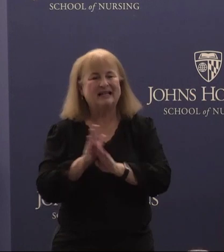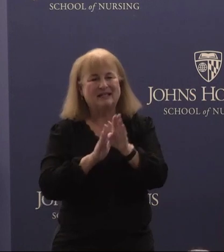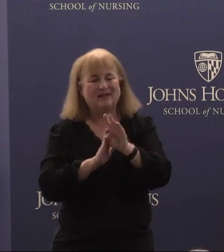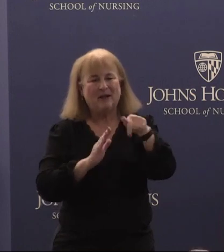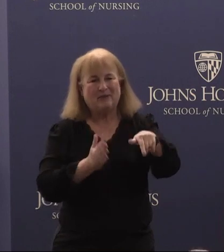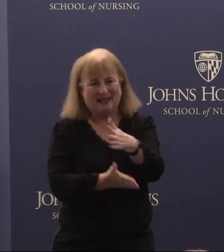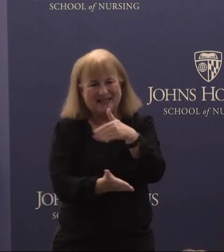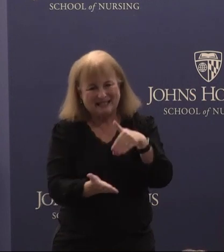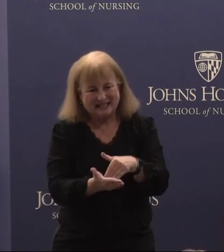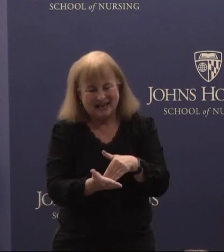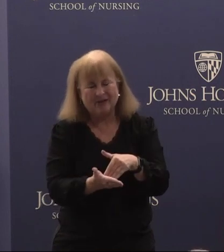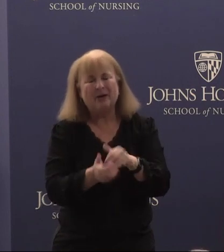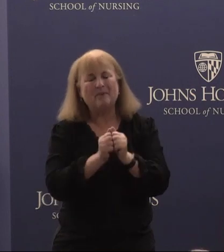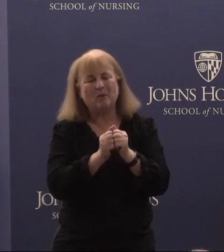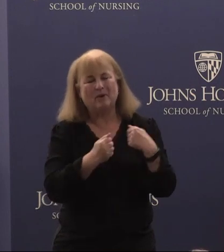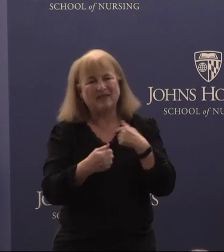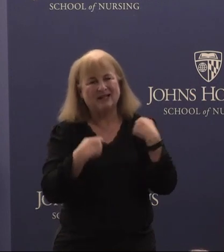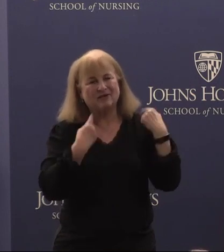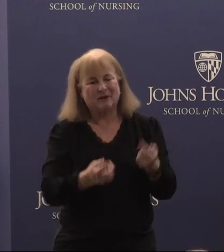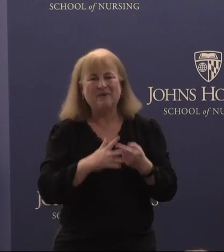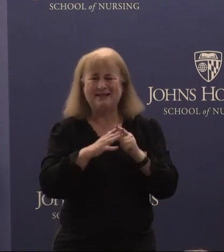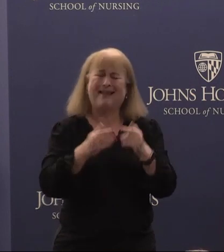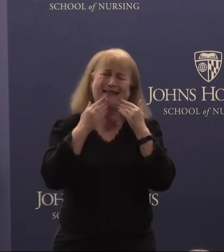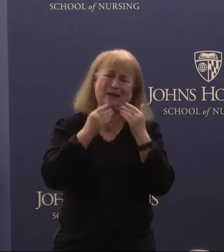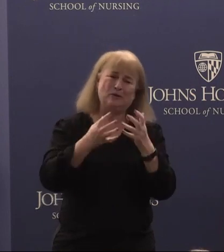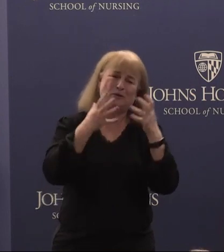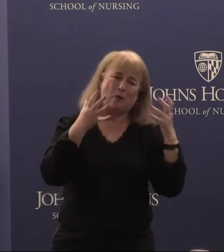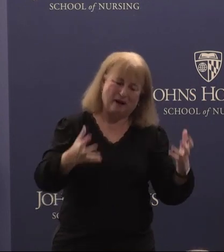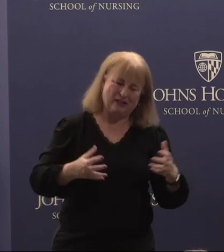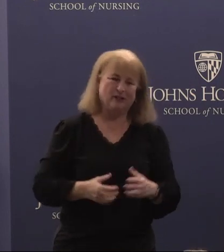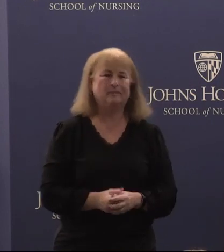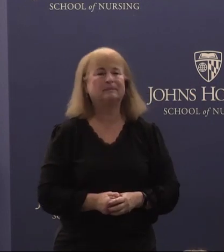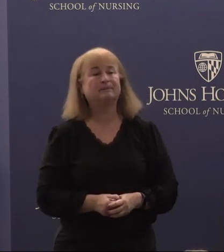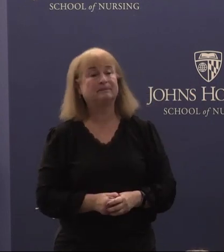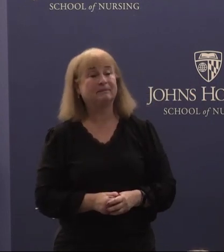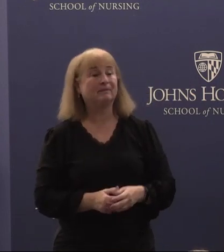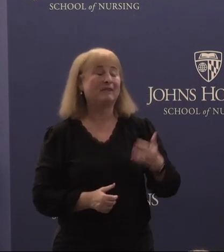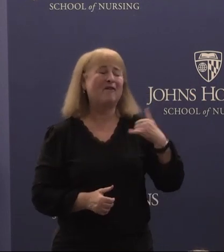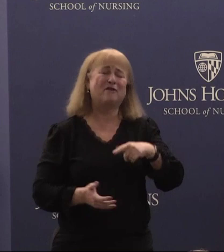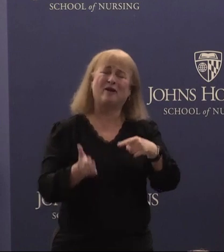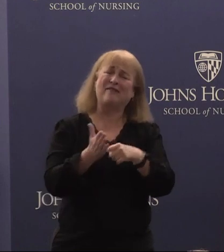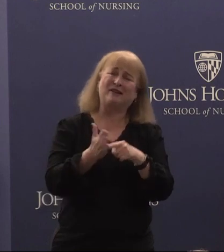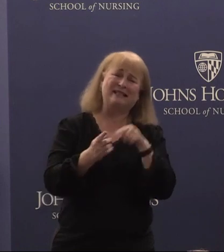and have been with us from the start. Thank you so much. I'm forever indebted to the staff of